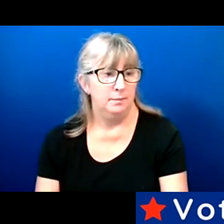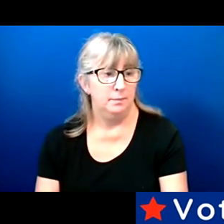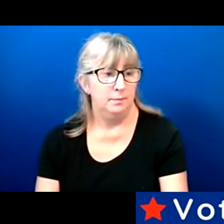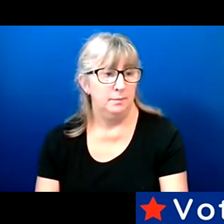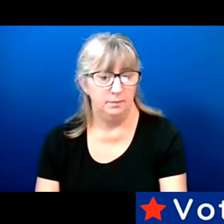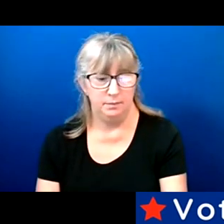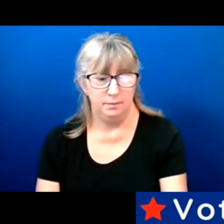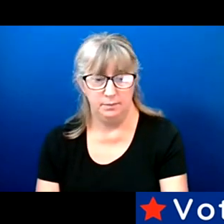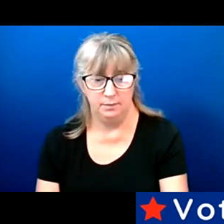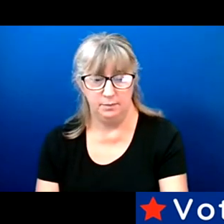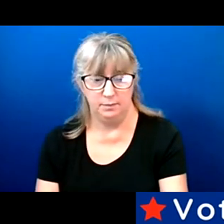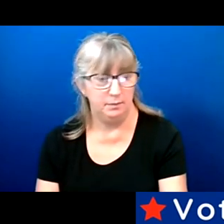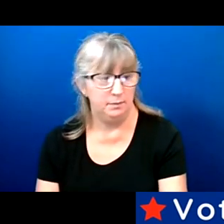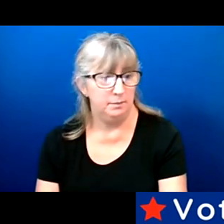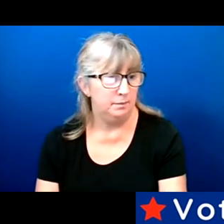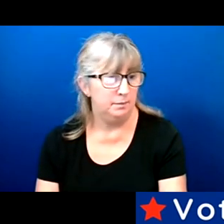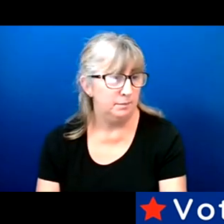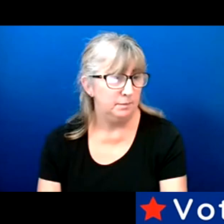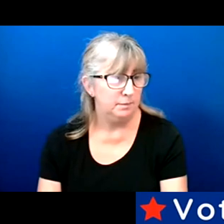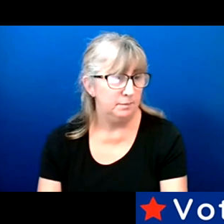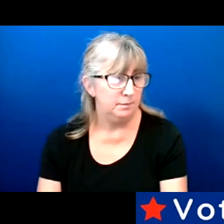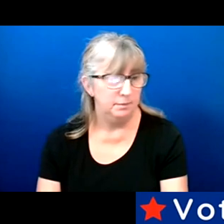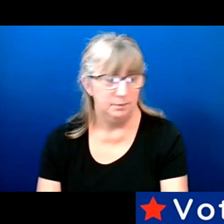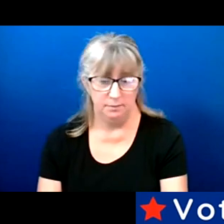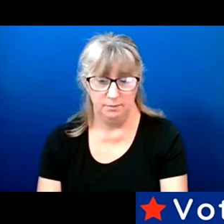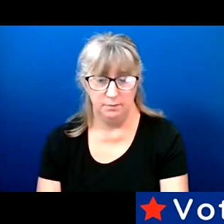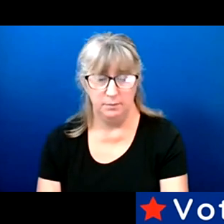Vice President before about this.